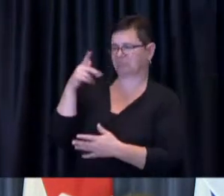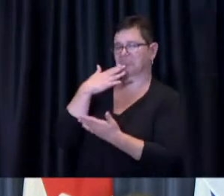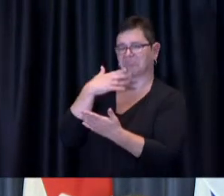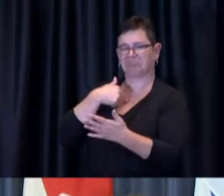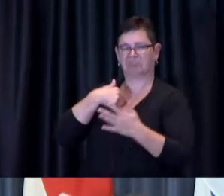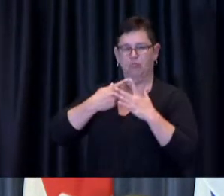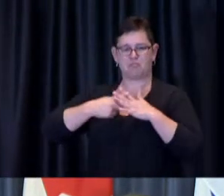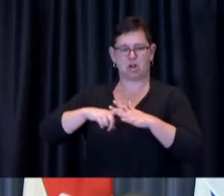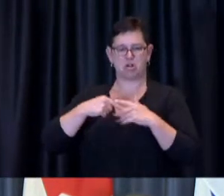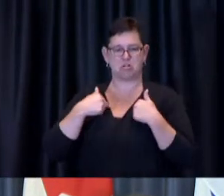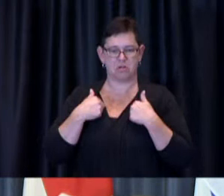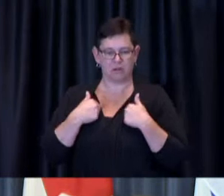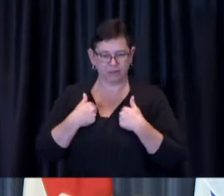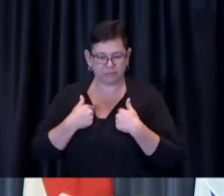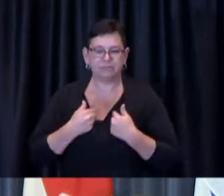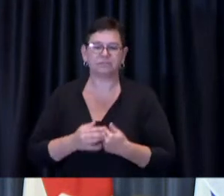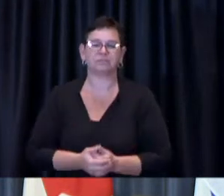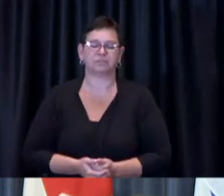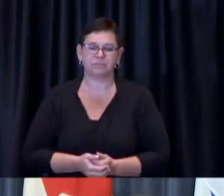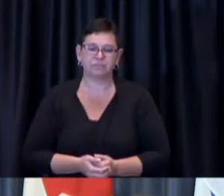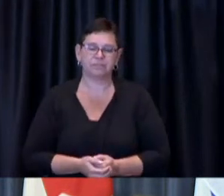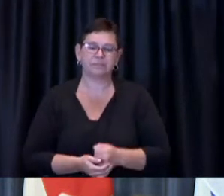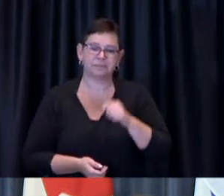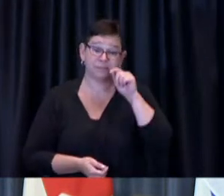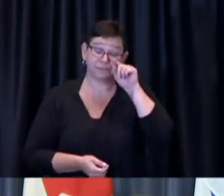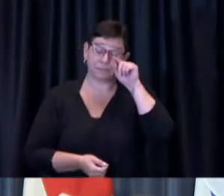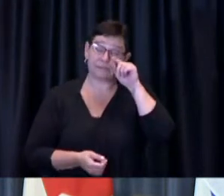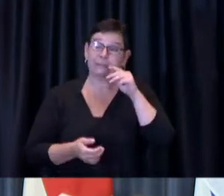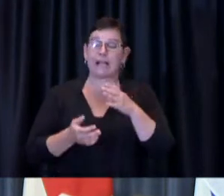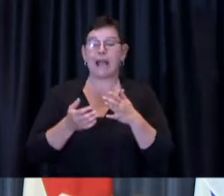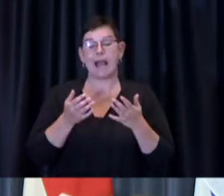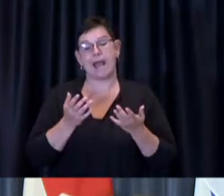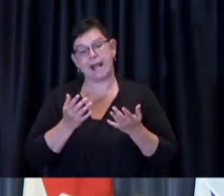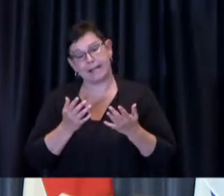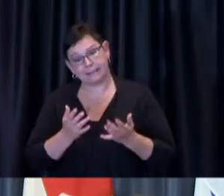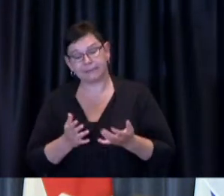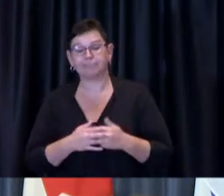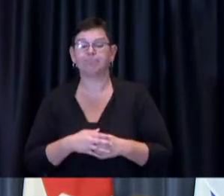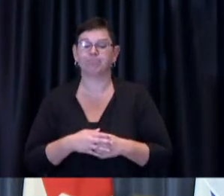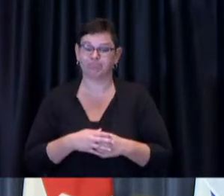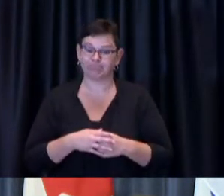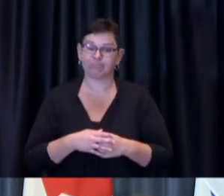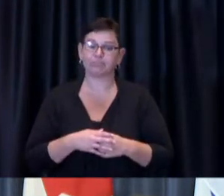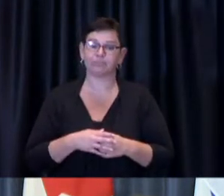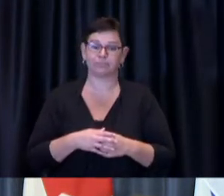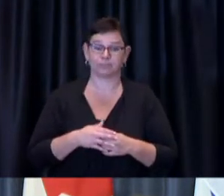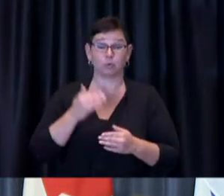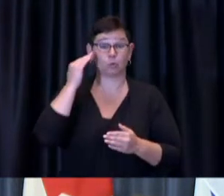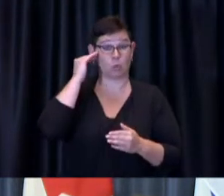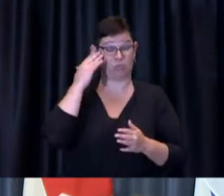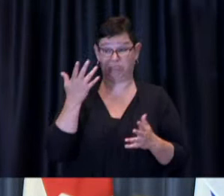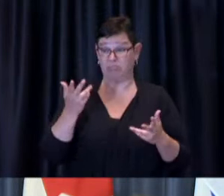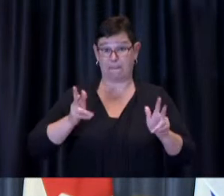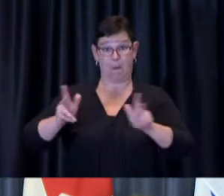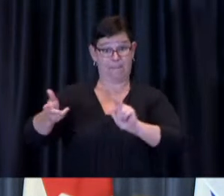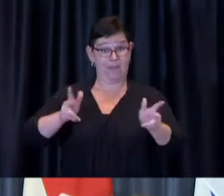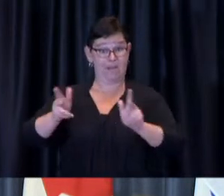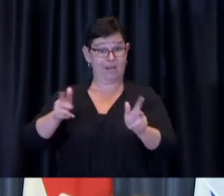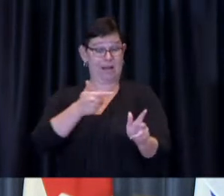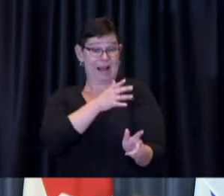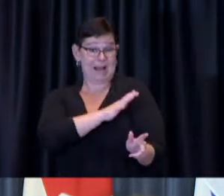carry on from there so we as you know we have operated mobile vaccine teams for a considerable